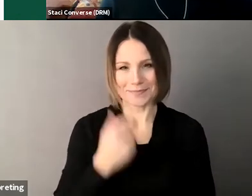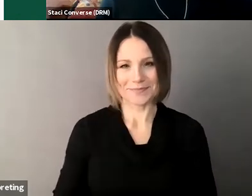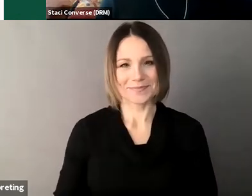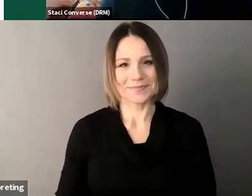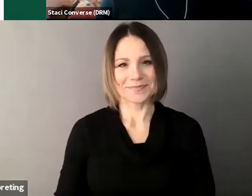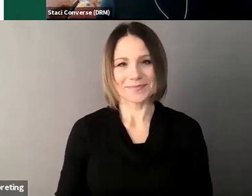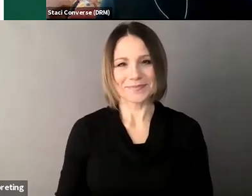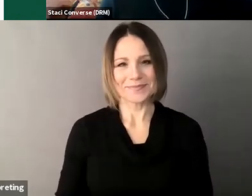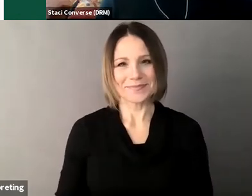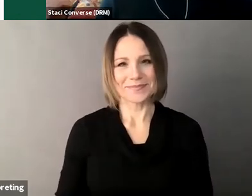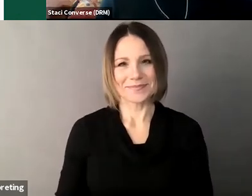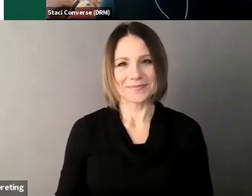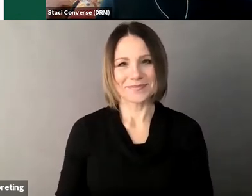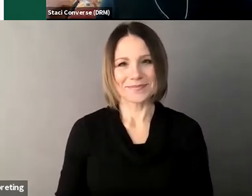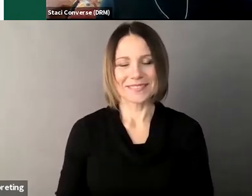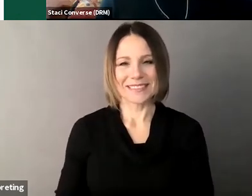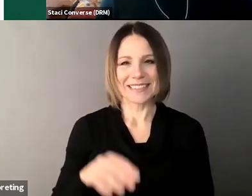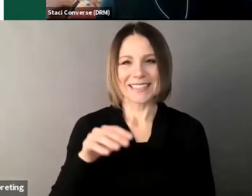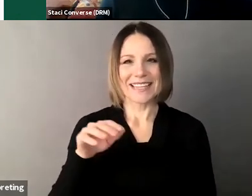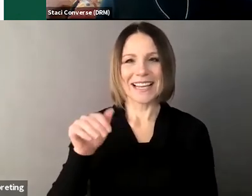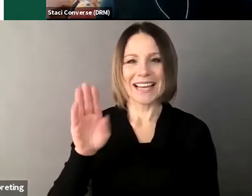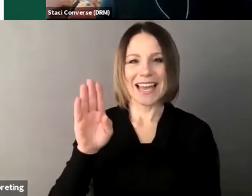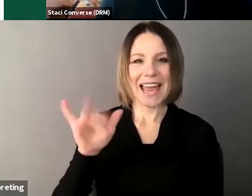I just launched it so you guys all should be able to um participate